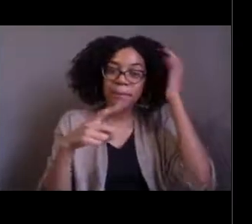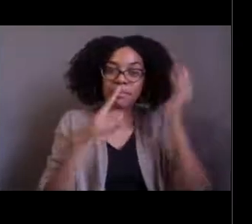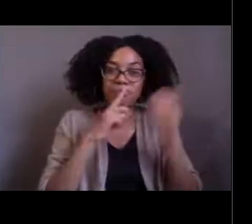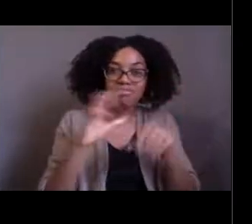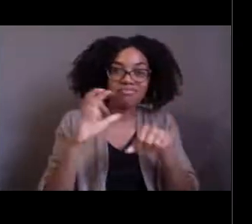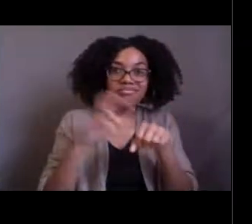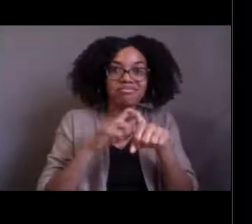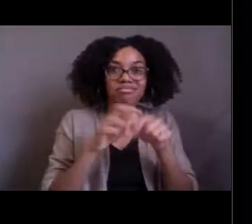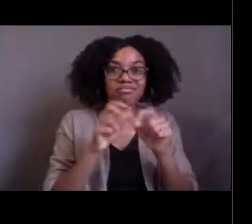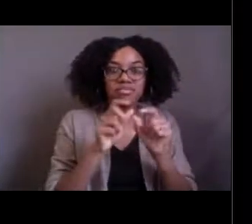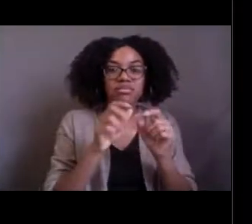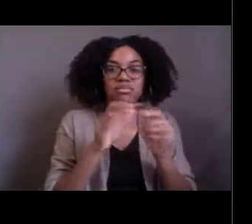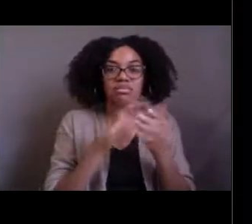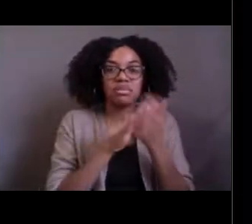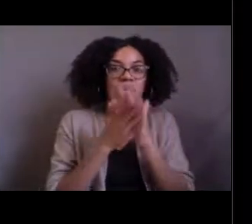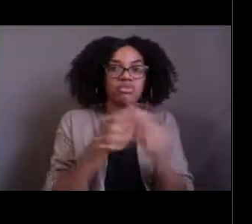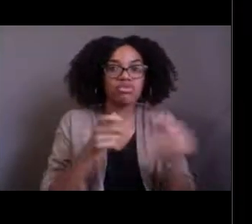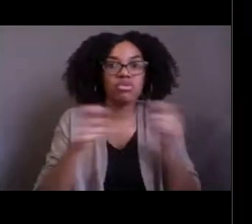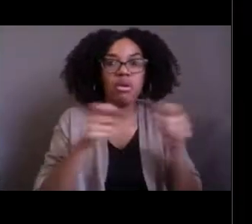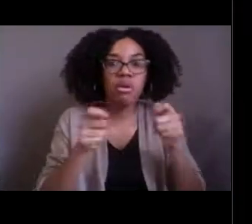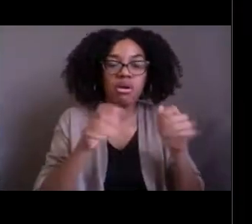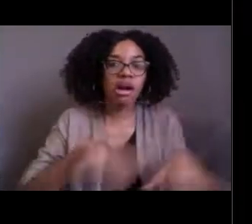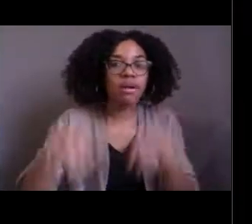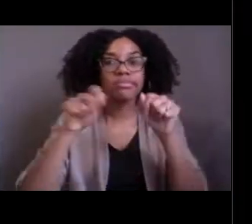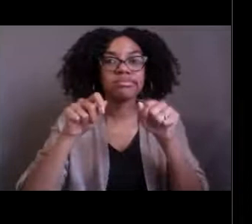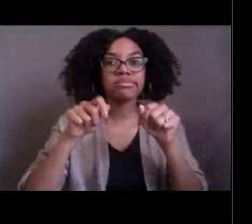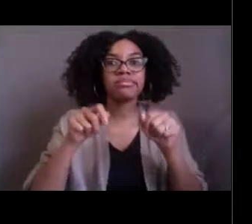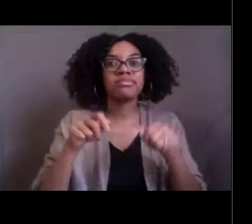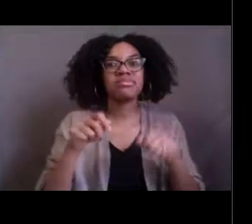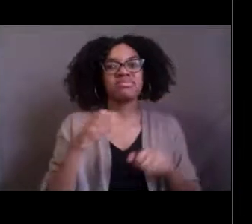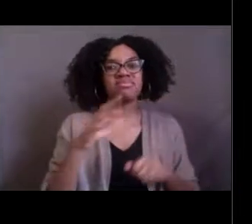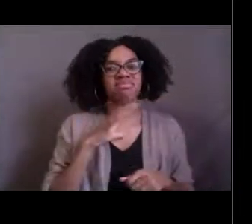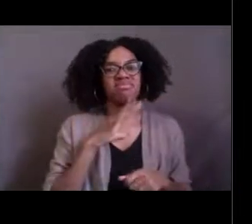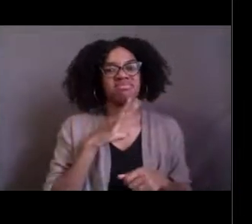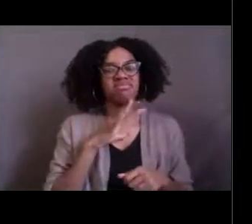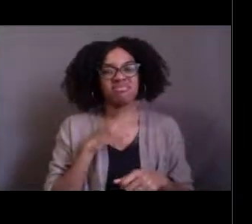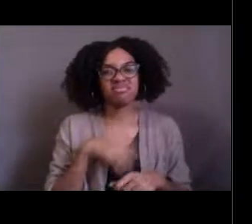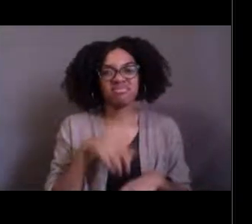that have similar strategies, but it just, in this case, we were very lucky to see this.